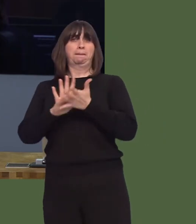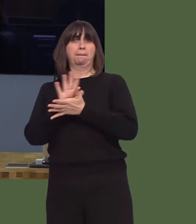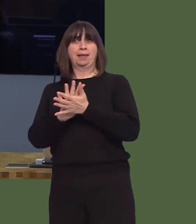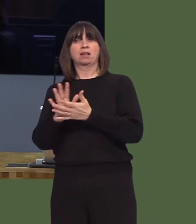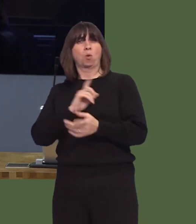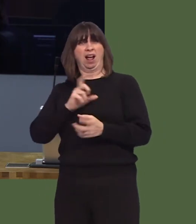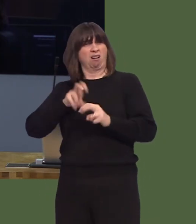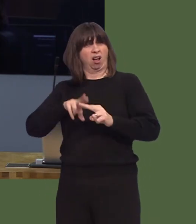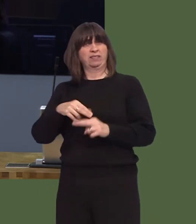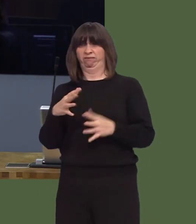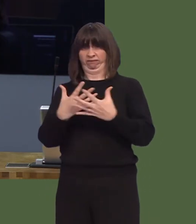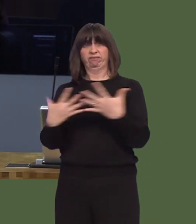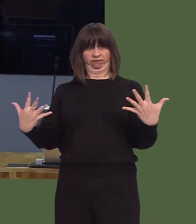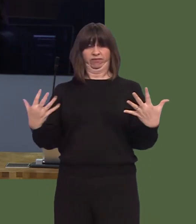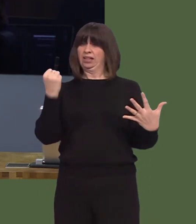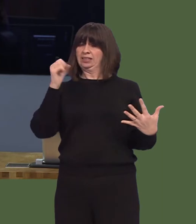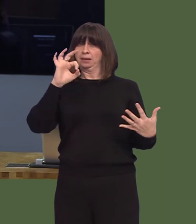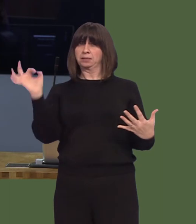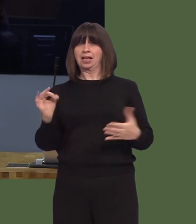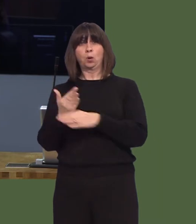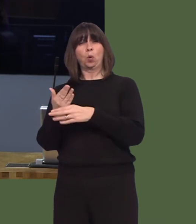Ten per cent of people who work in Cardiff are in financial and professional services,